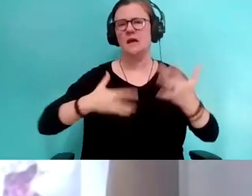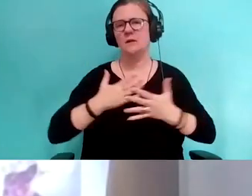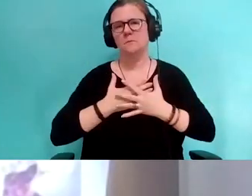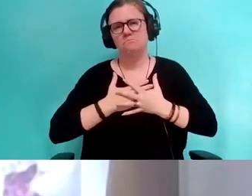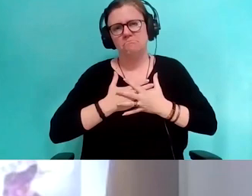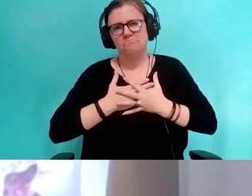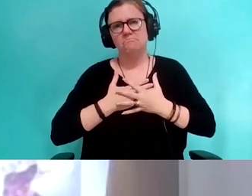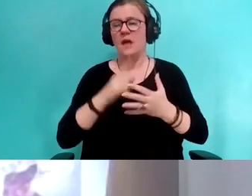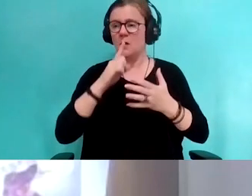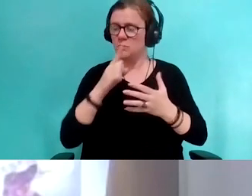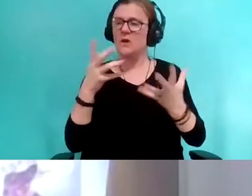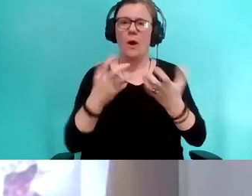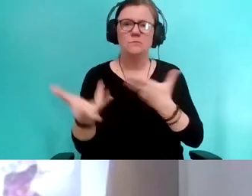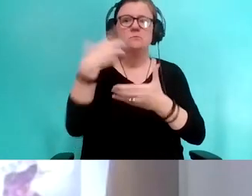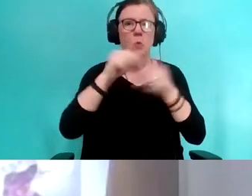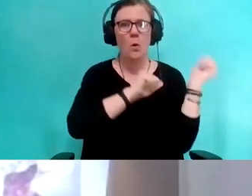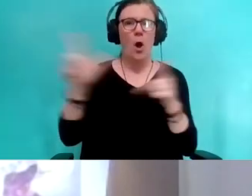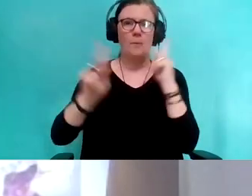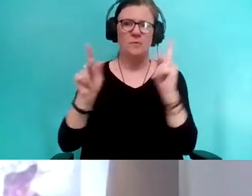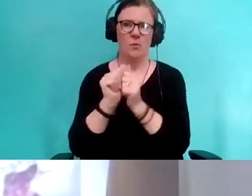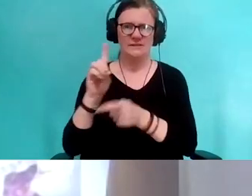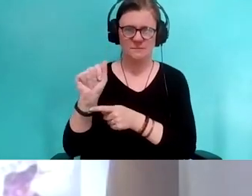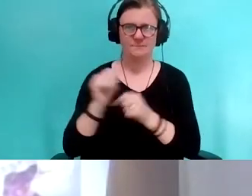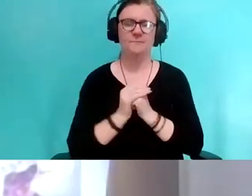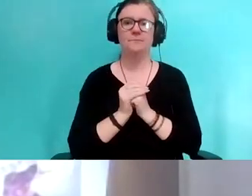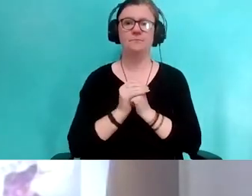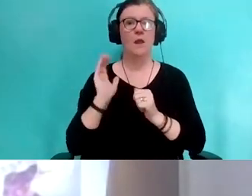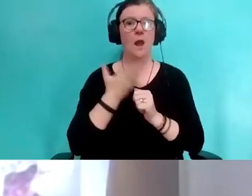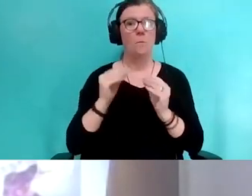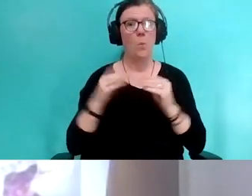to be inclusive to folks with disabilities. You can learn more about upcoming programs